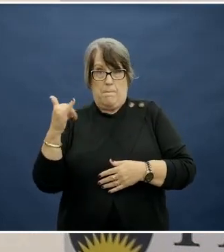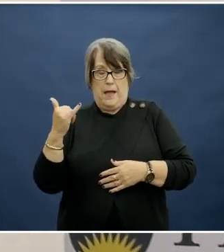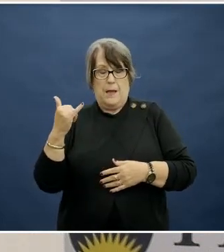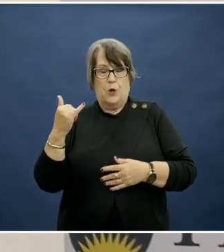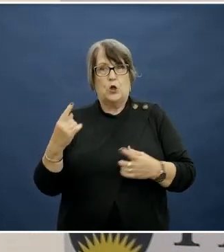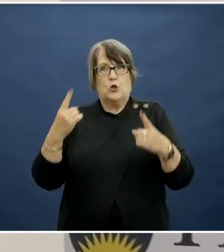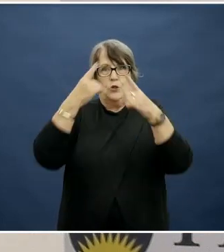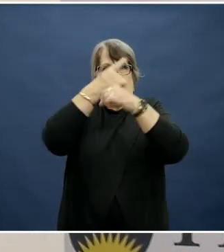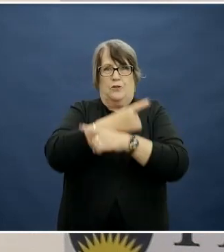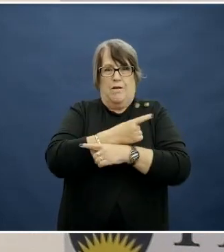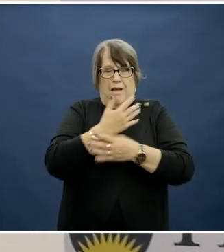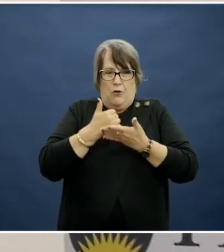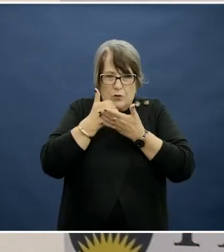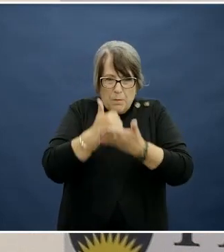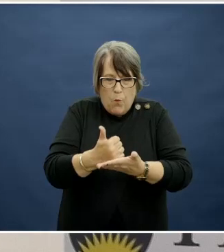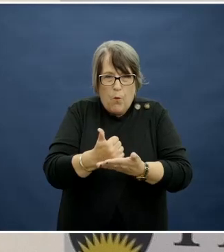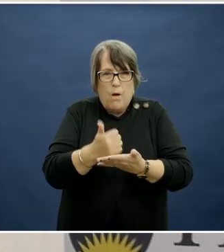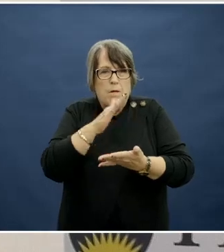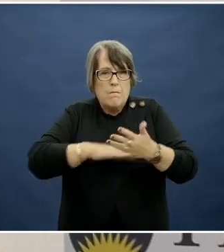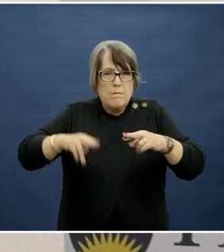how we support those who care for children.